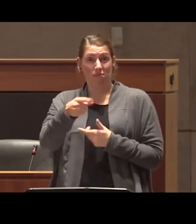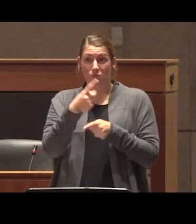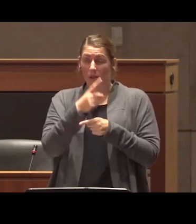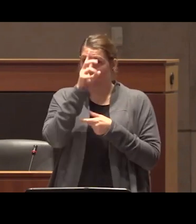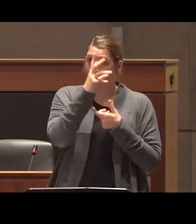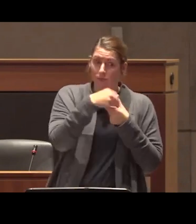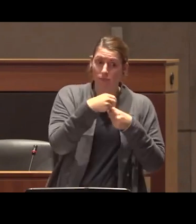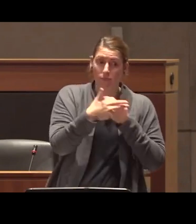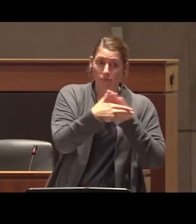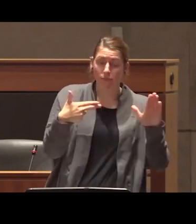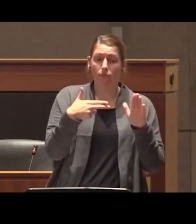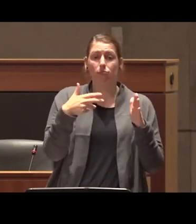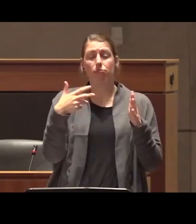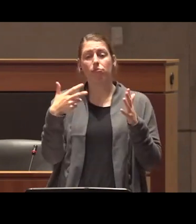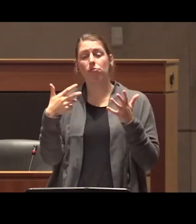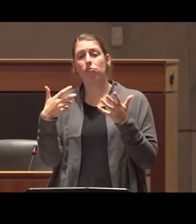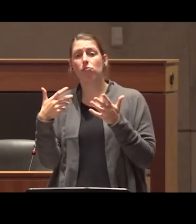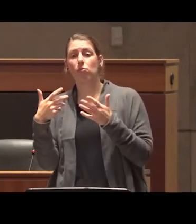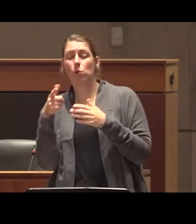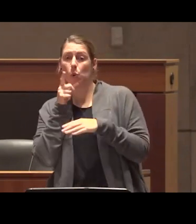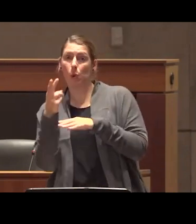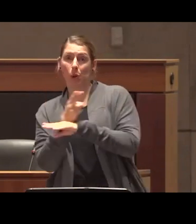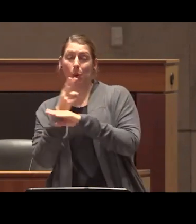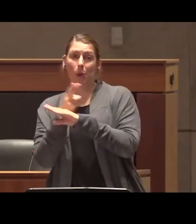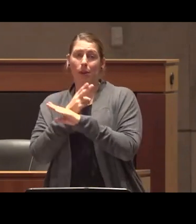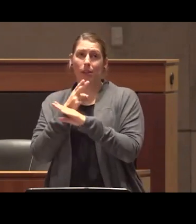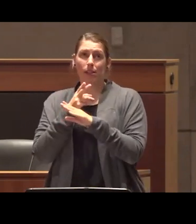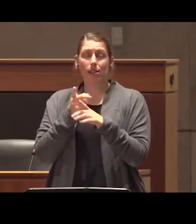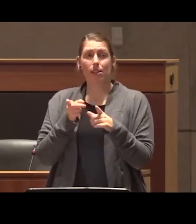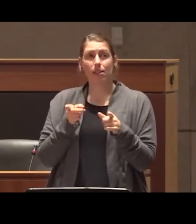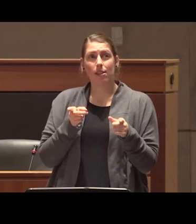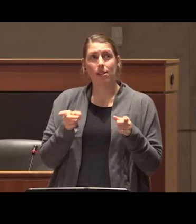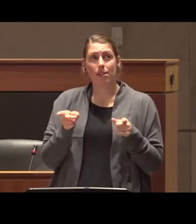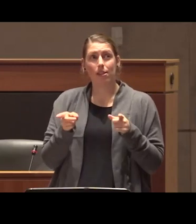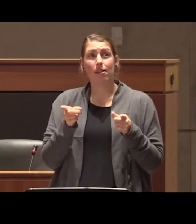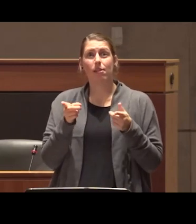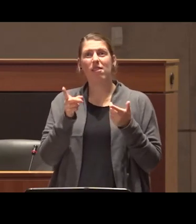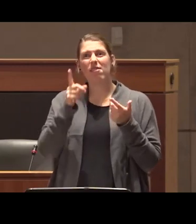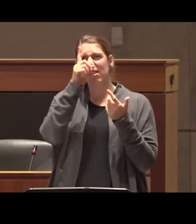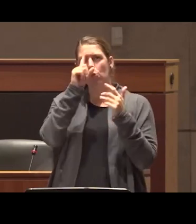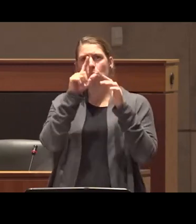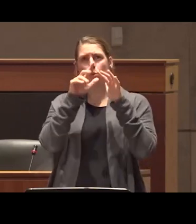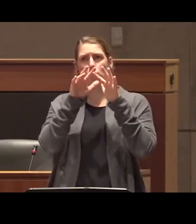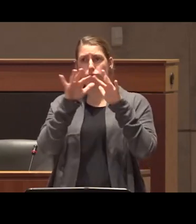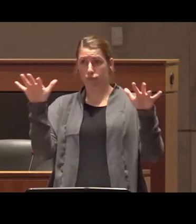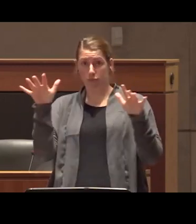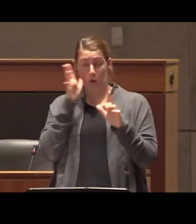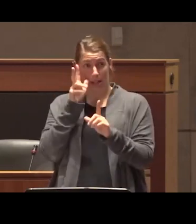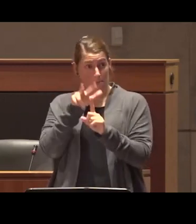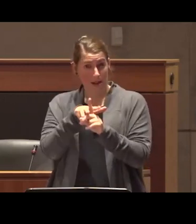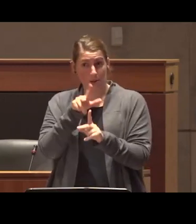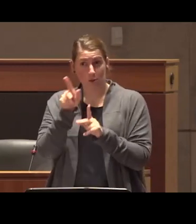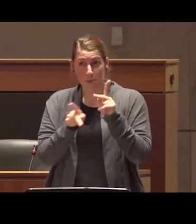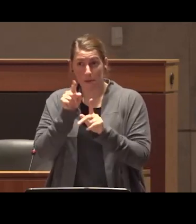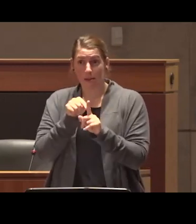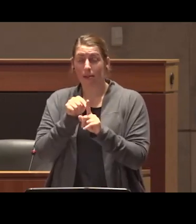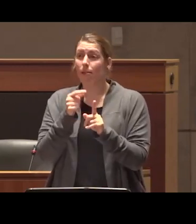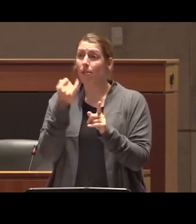the folks who For Whom the kind of neurodiversity Paradigm applies for those of us who identify as